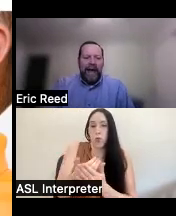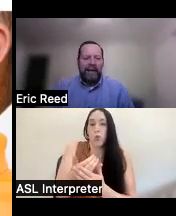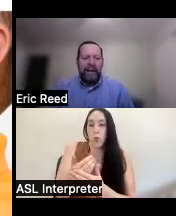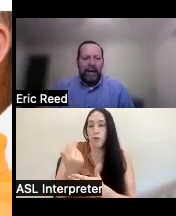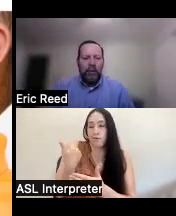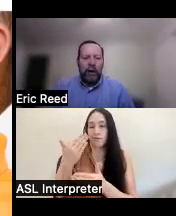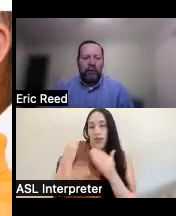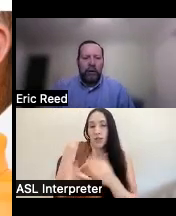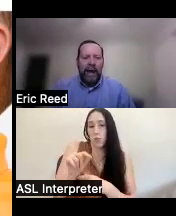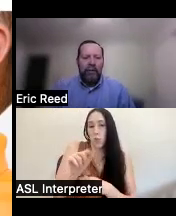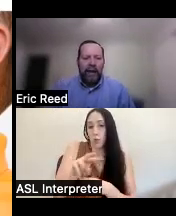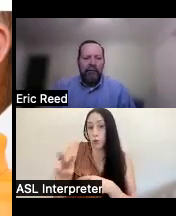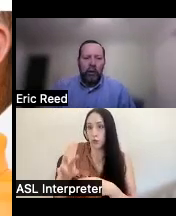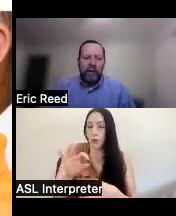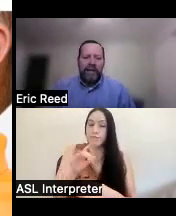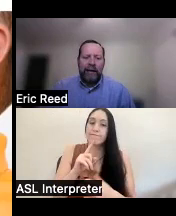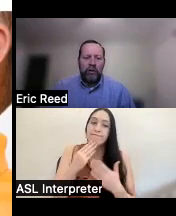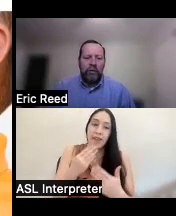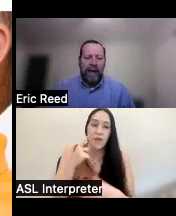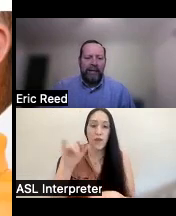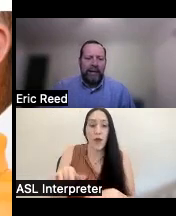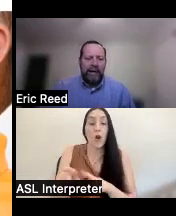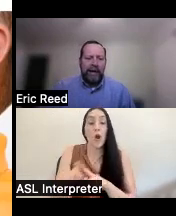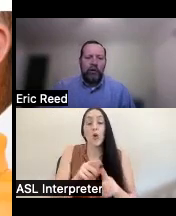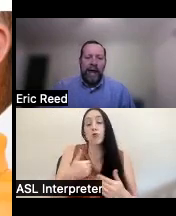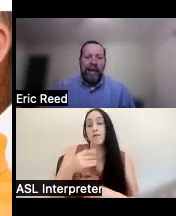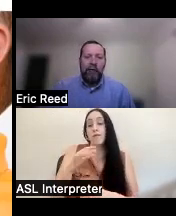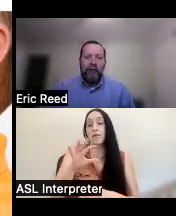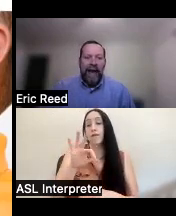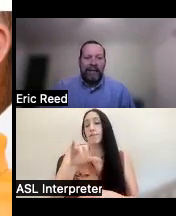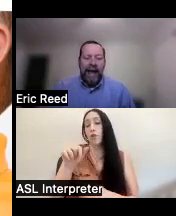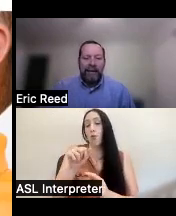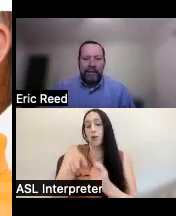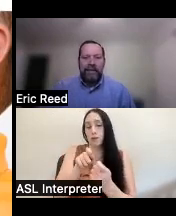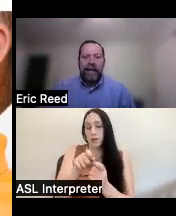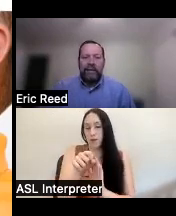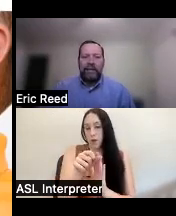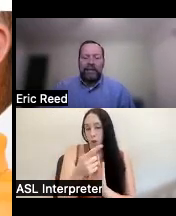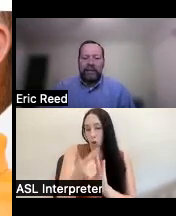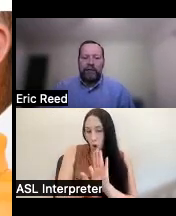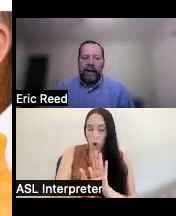that and then we also have a Florida statute that uh created fast as the state's assistive